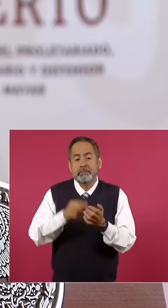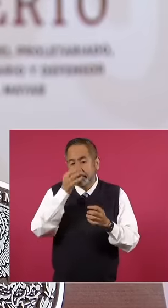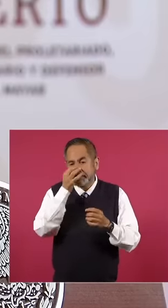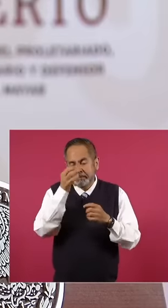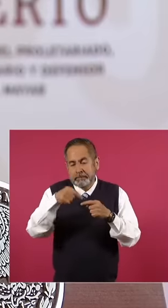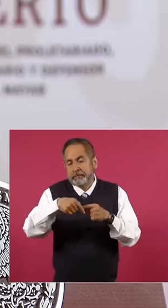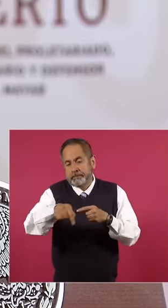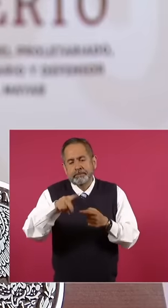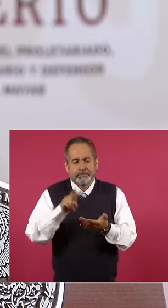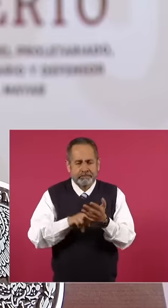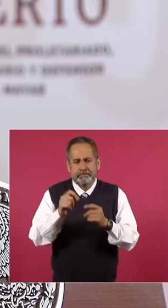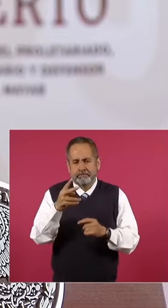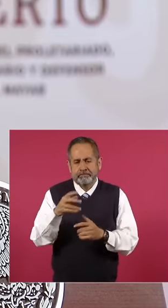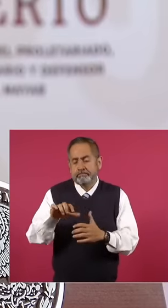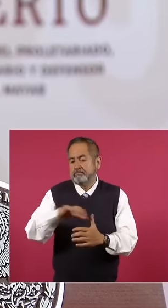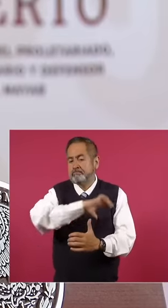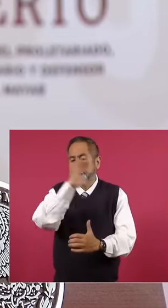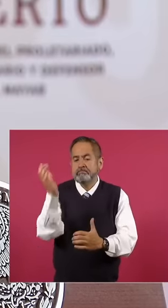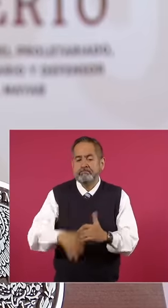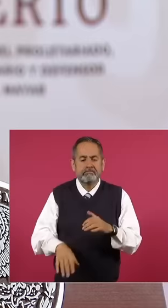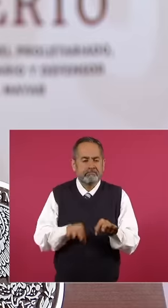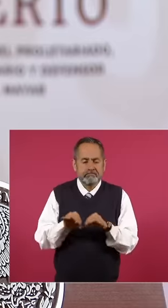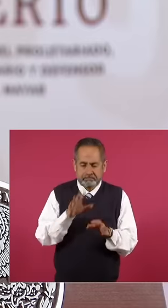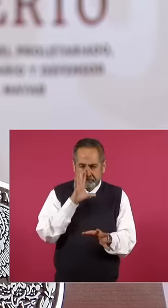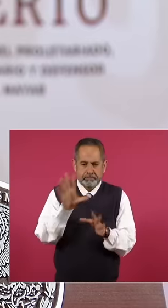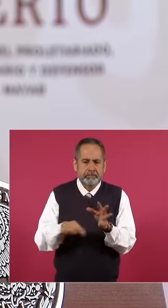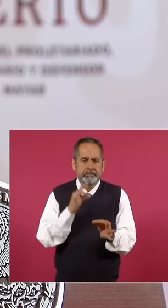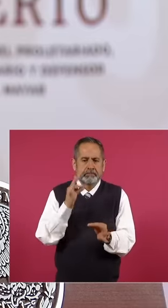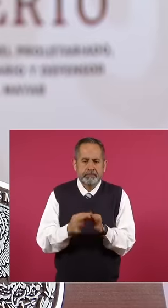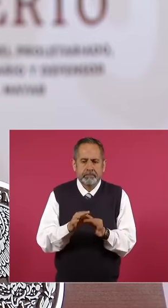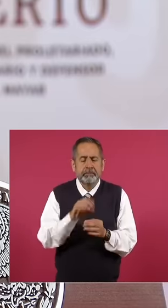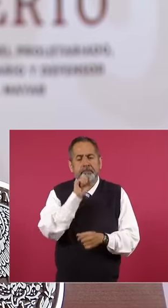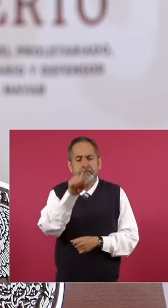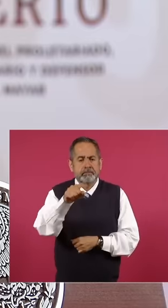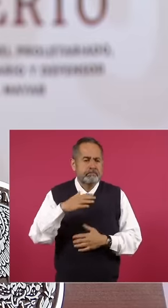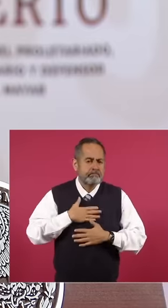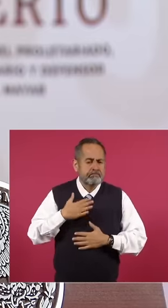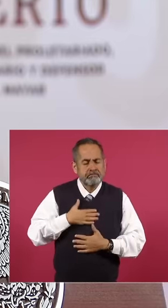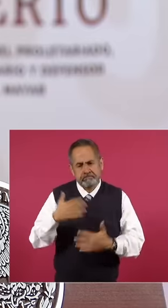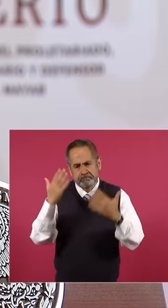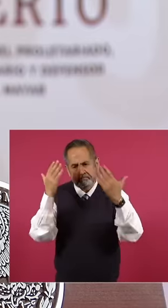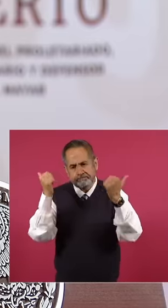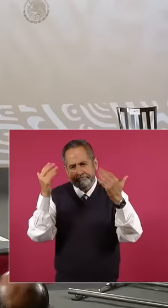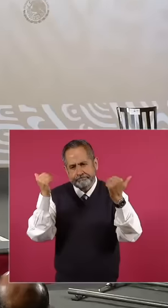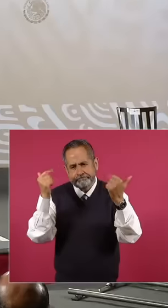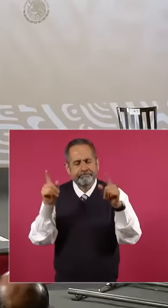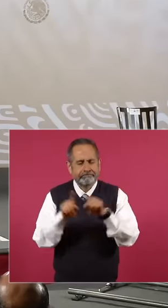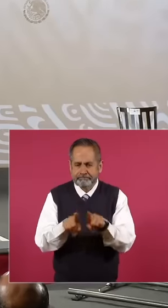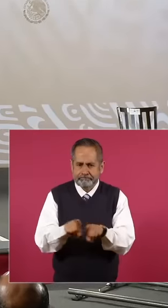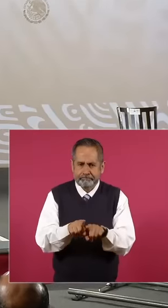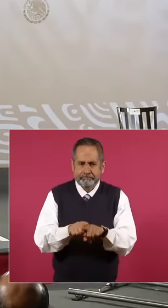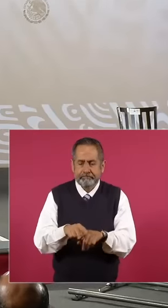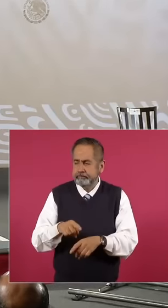days By the way and we also say goodbye with that So he invites me I thought about it